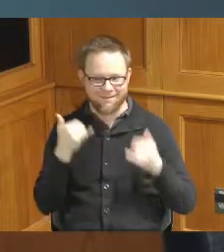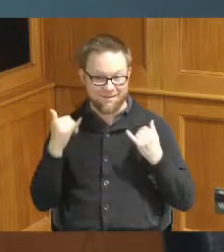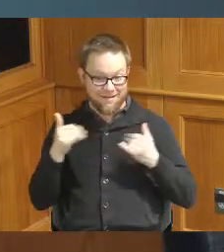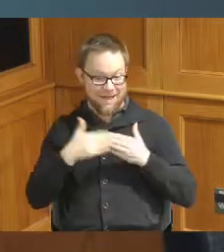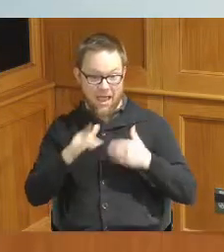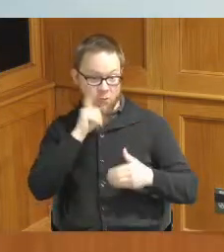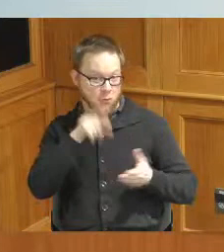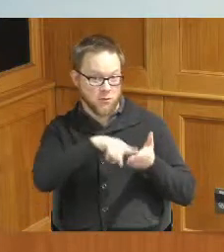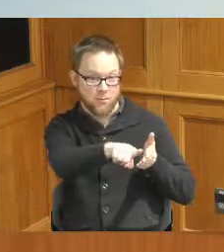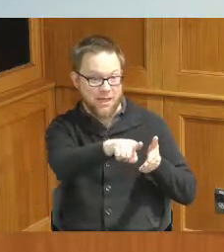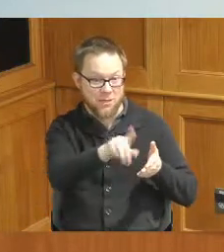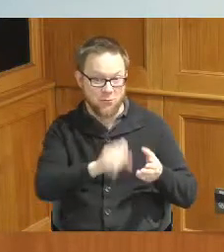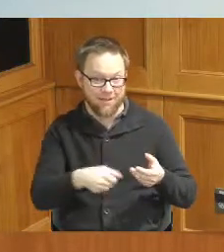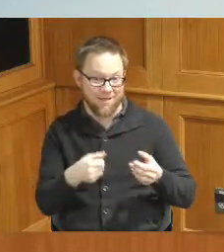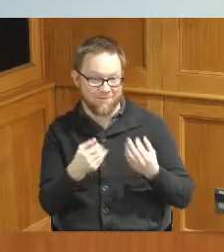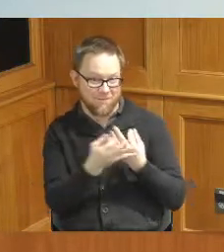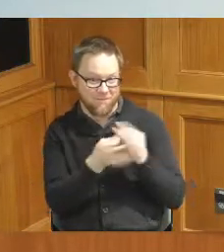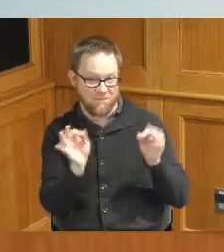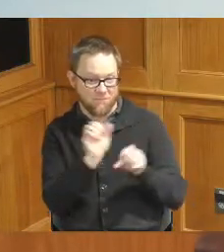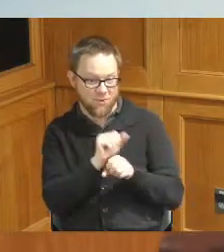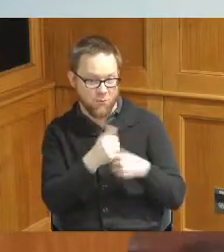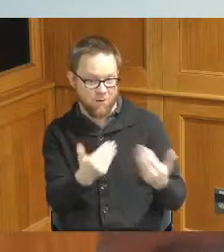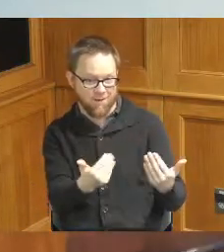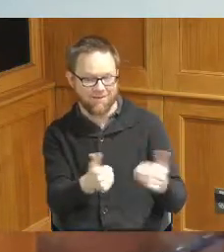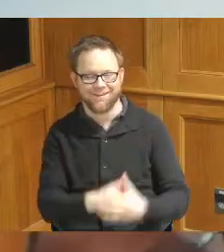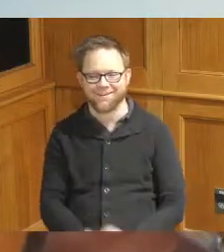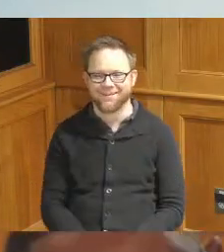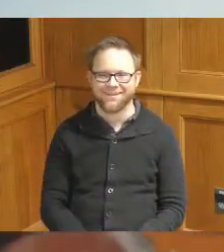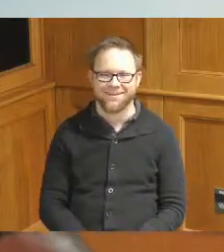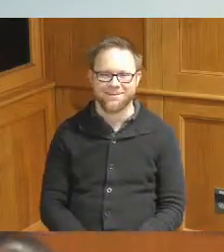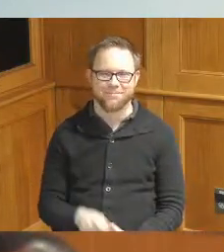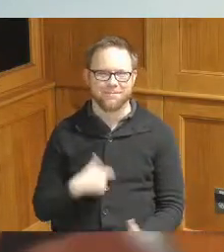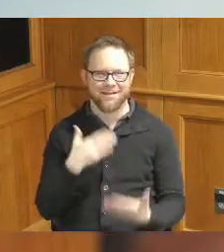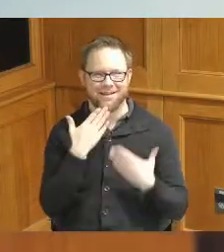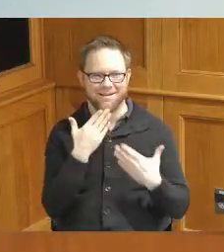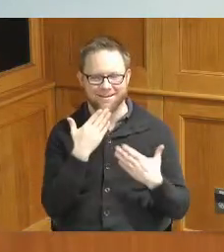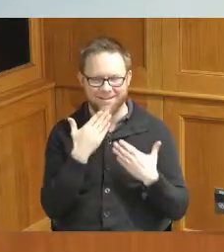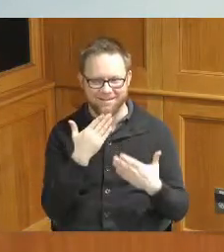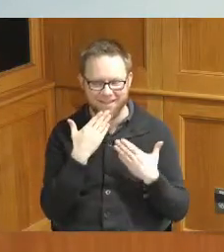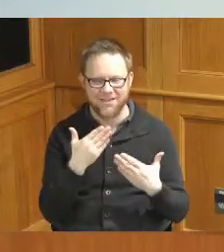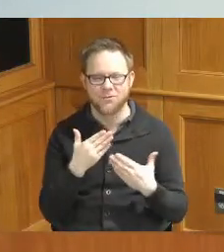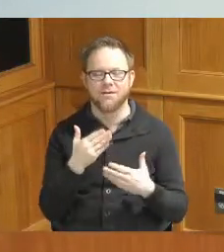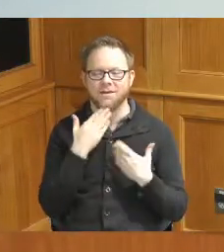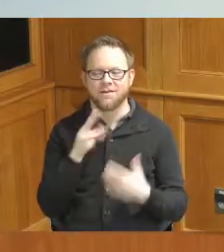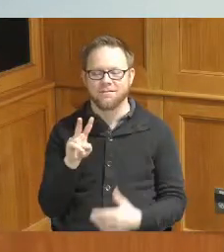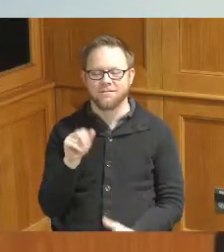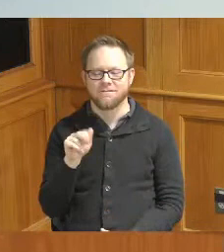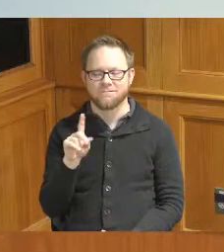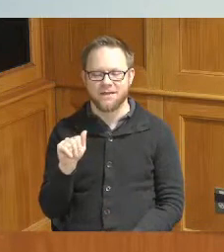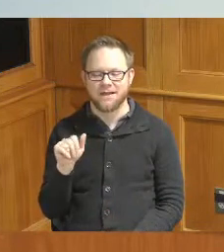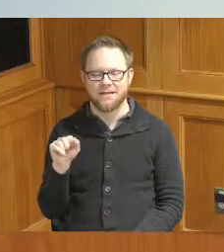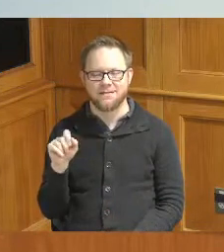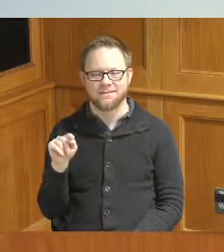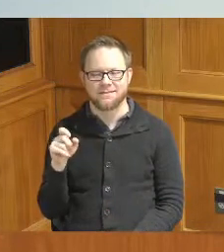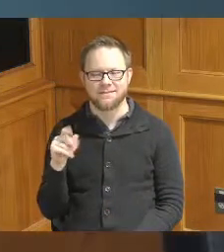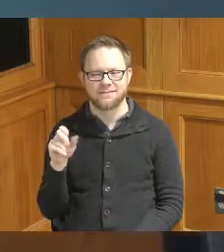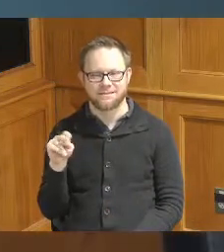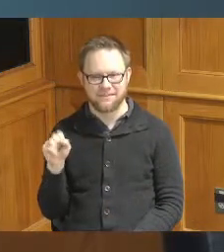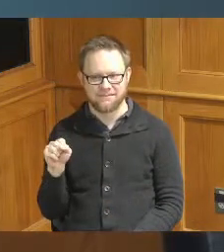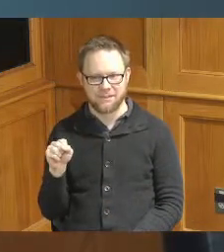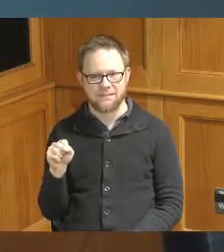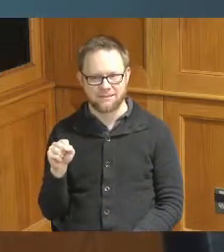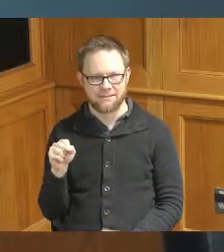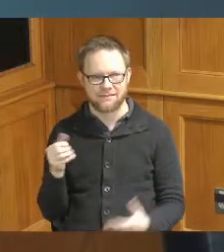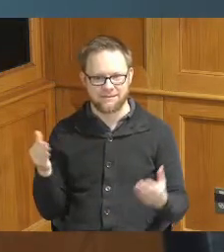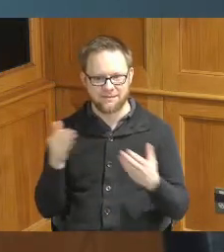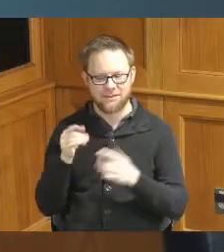out I mean but I want to thank him and I want to thank Veda Stevens who has joined us and he's 22